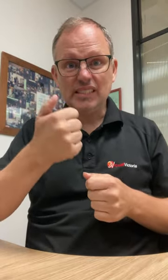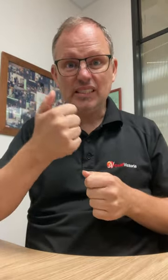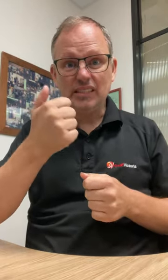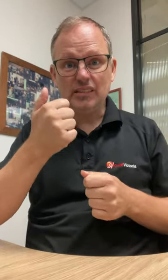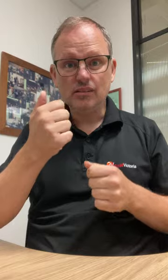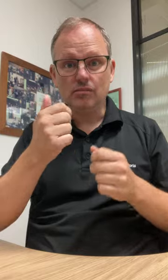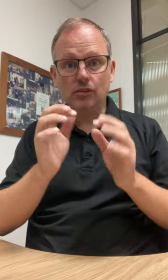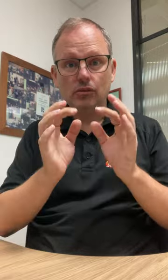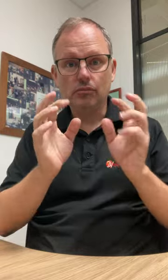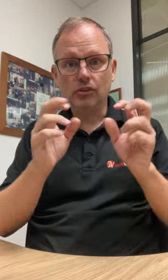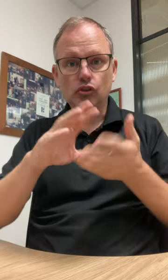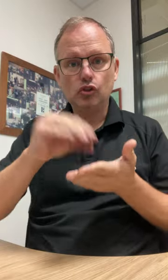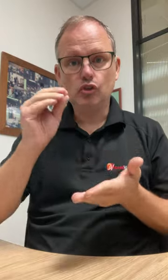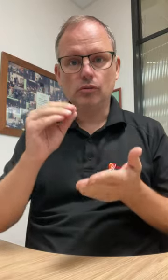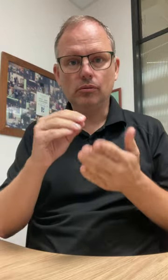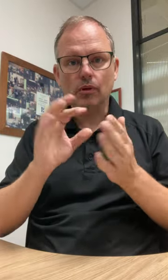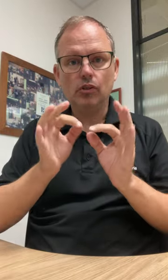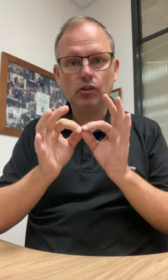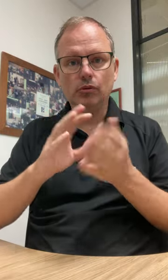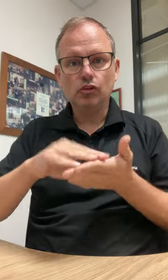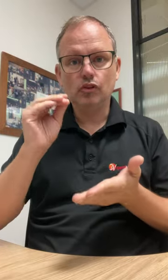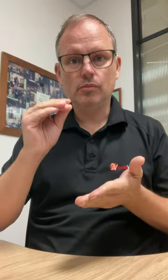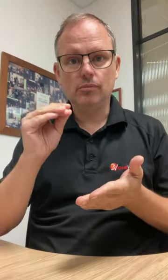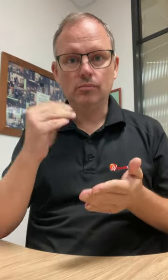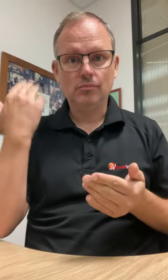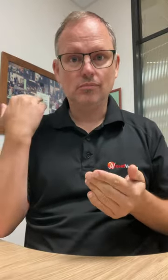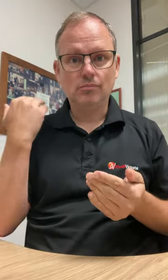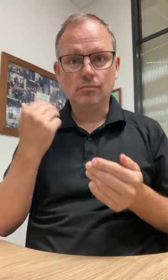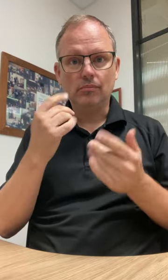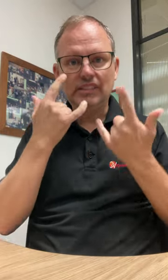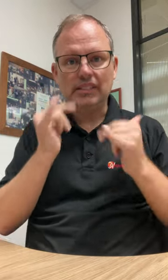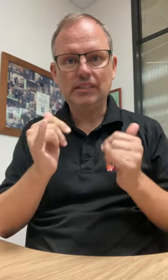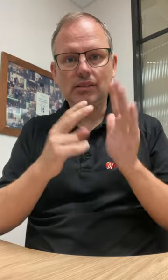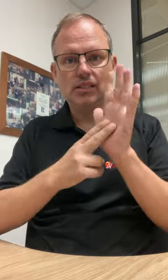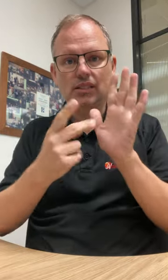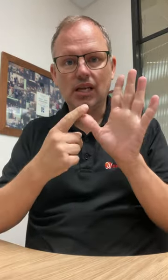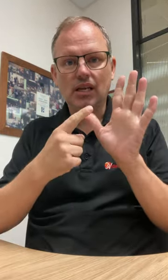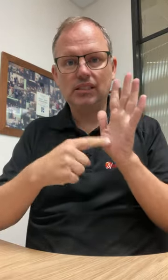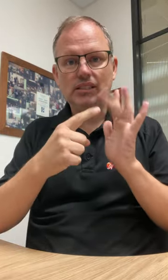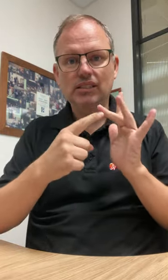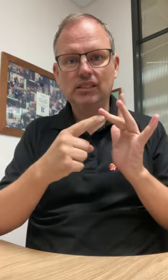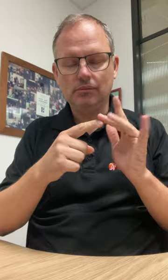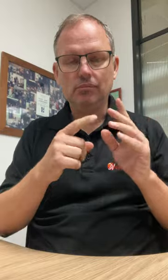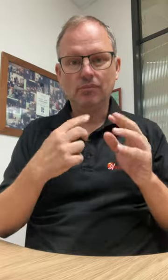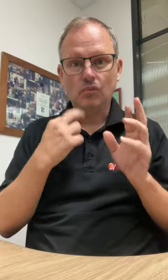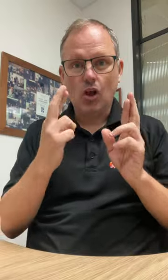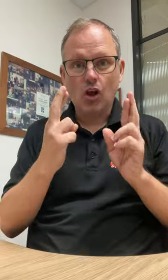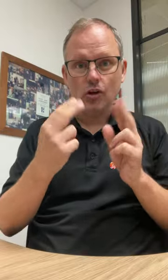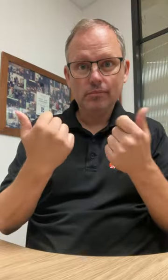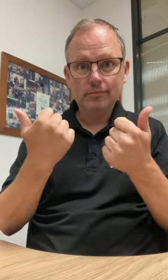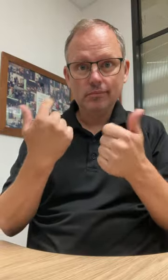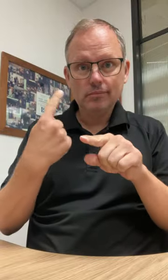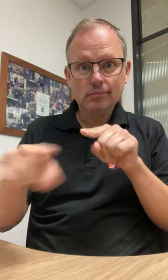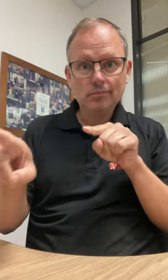Next, we would like to congratulate 16 interpreting students who recently sat their NAATI exam.